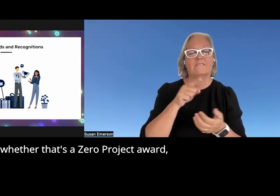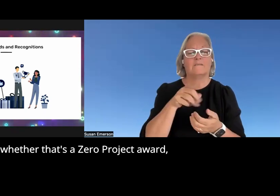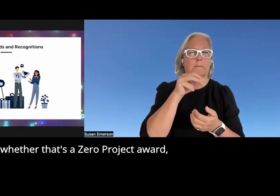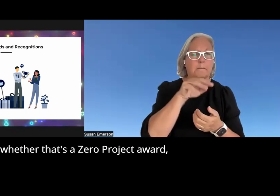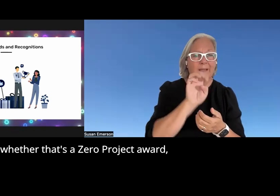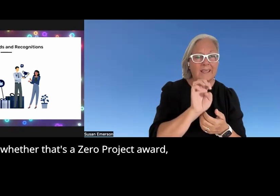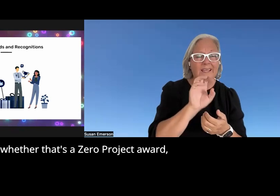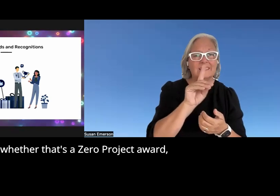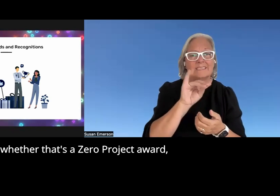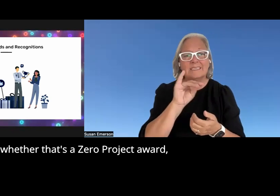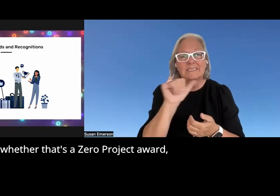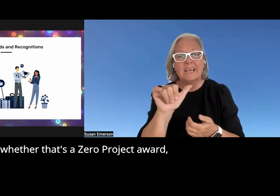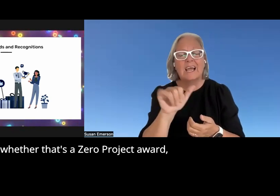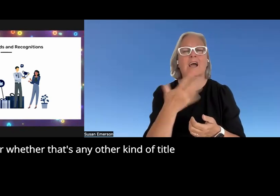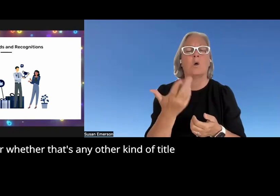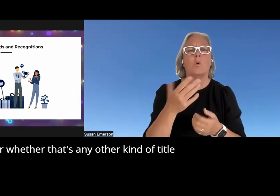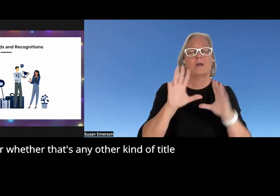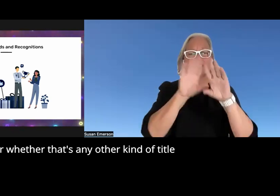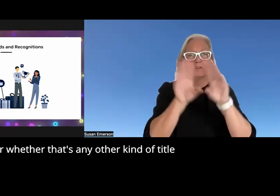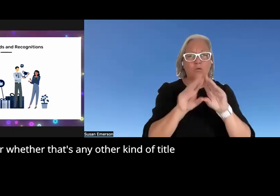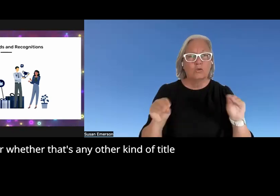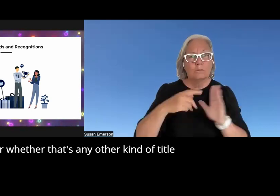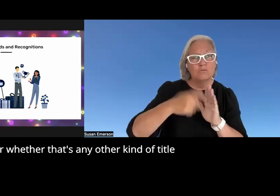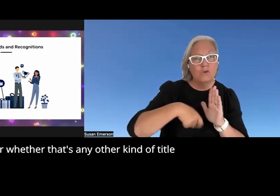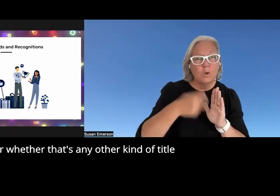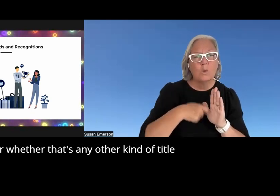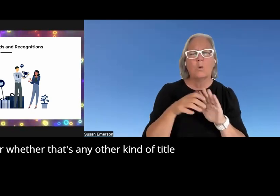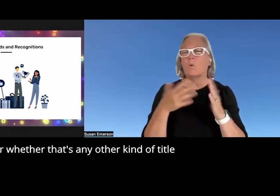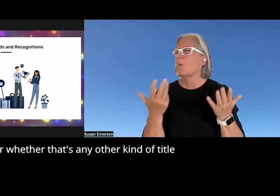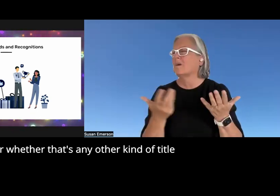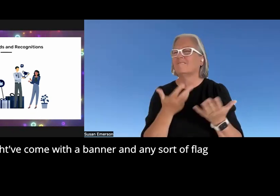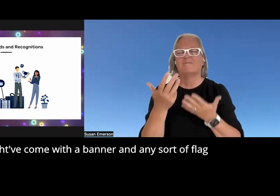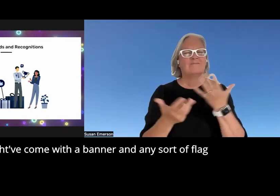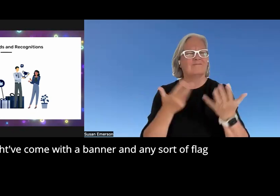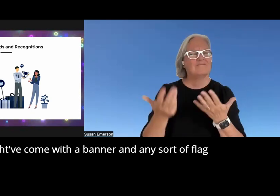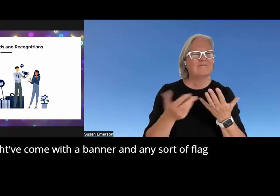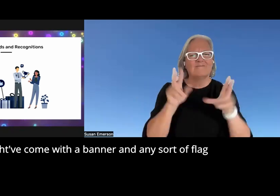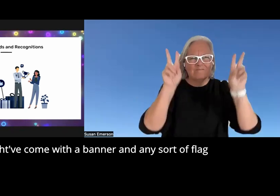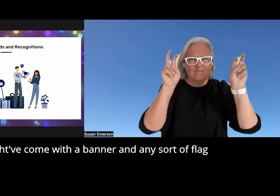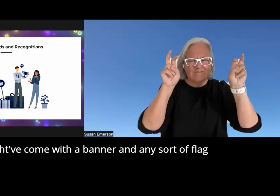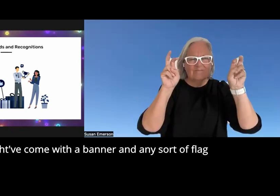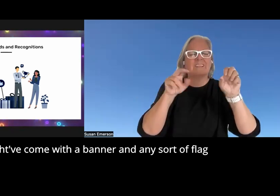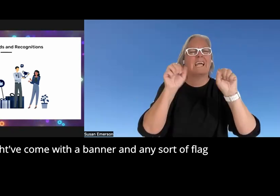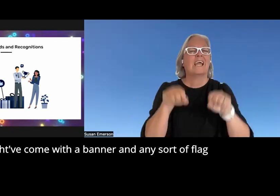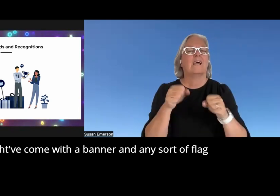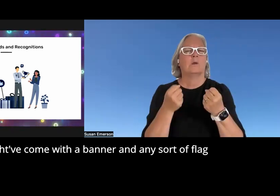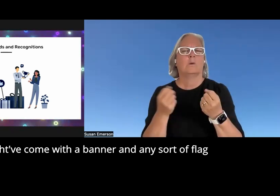a zero project award or whether that's any other kind of title that might have come with a banner